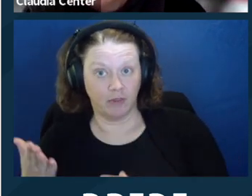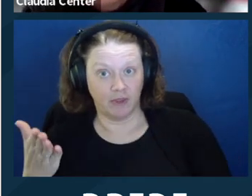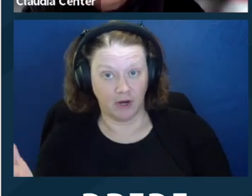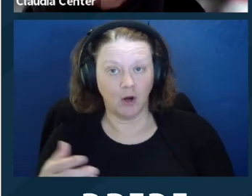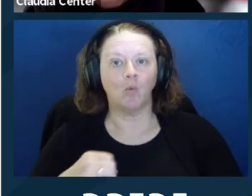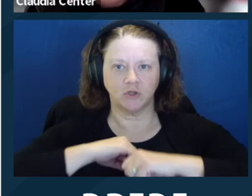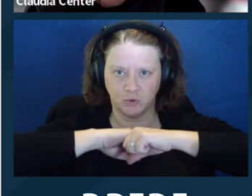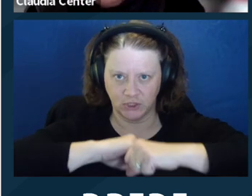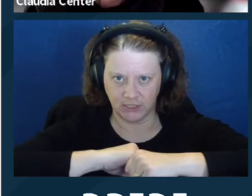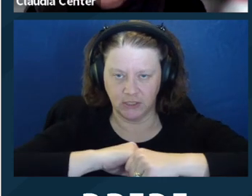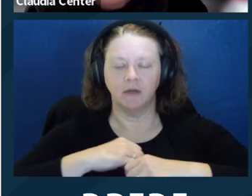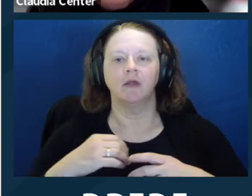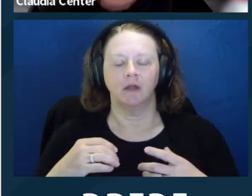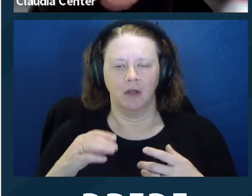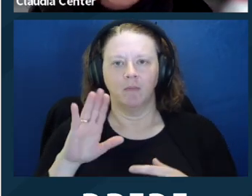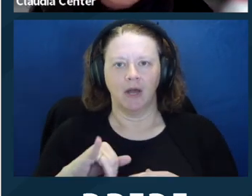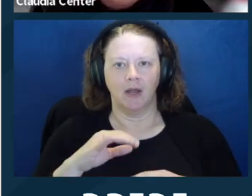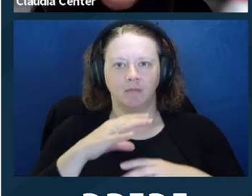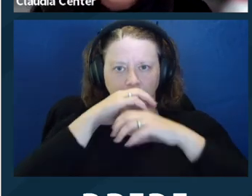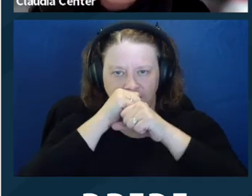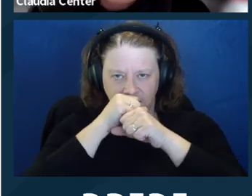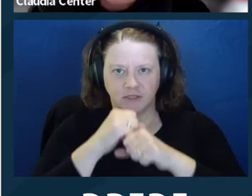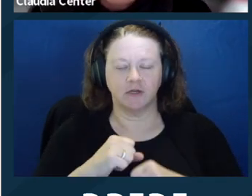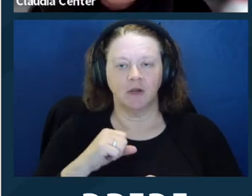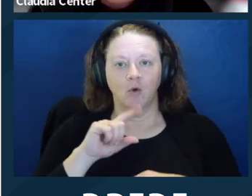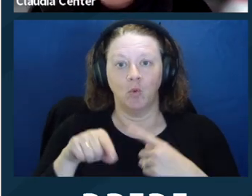client, who had anxiety and wanted a supporter present.